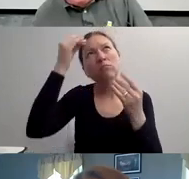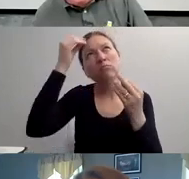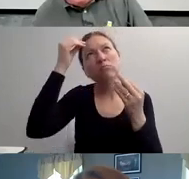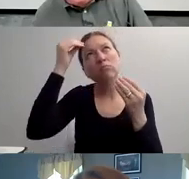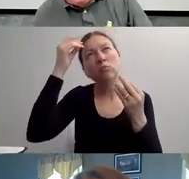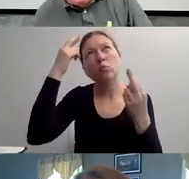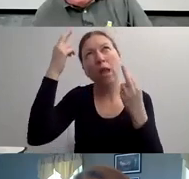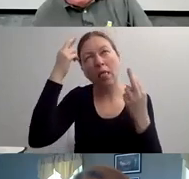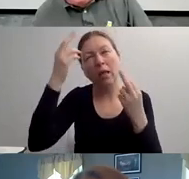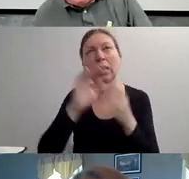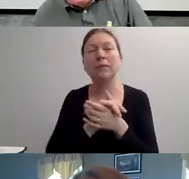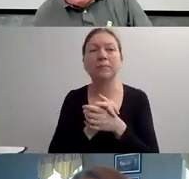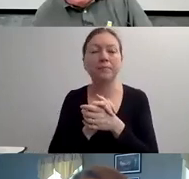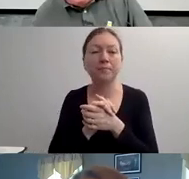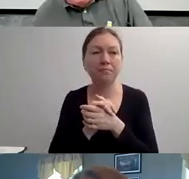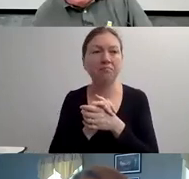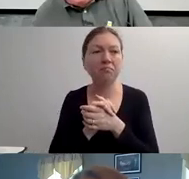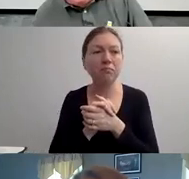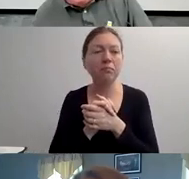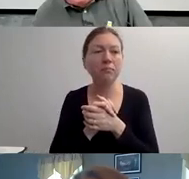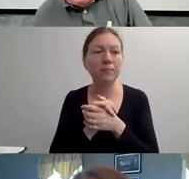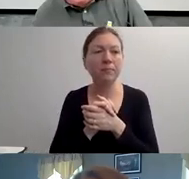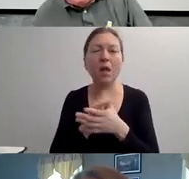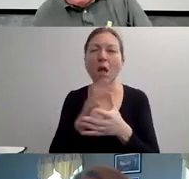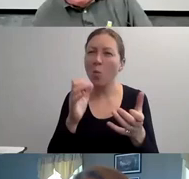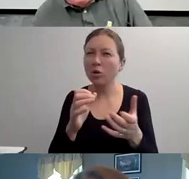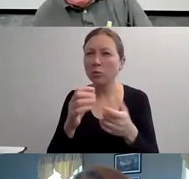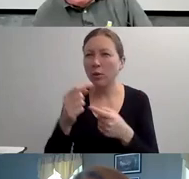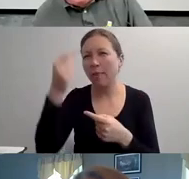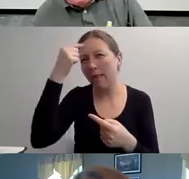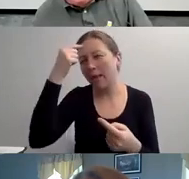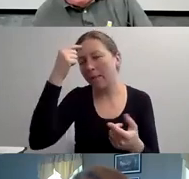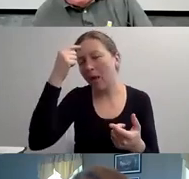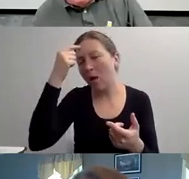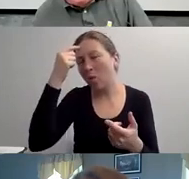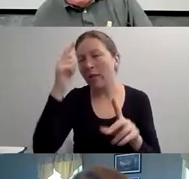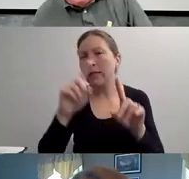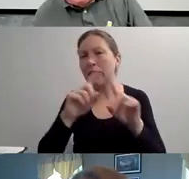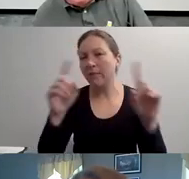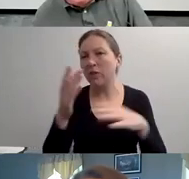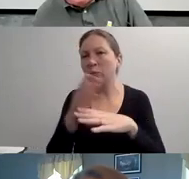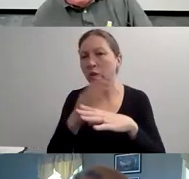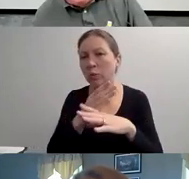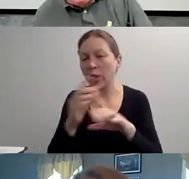SIGN OF EVIL OR EVIL DOING. YOUR PARENTS.